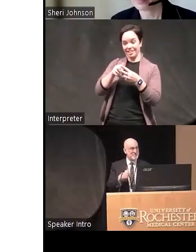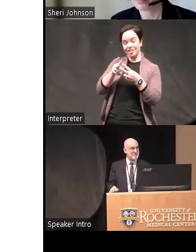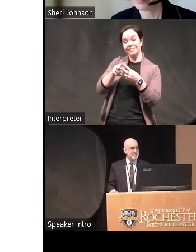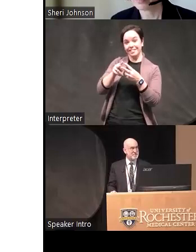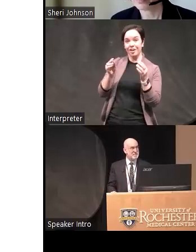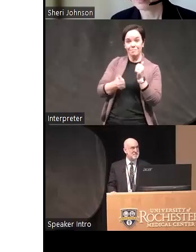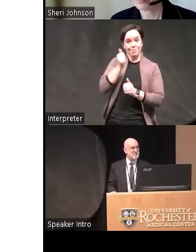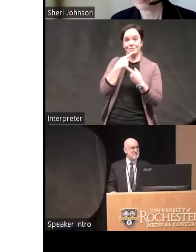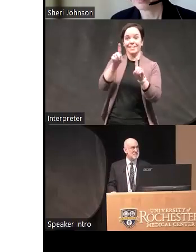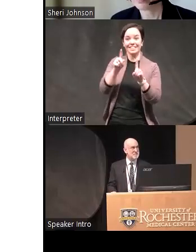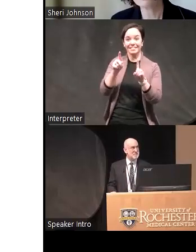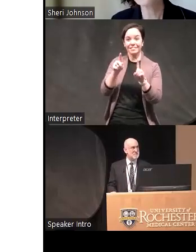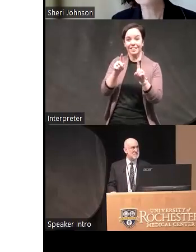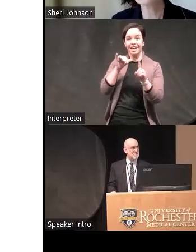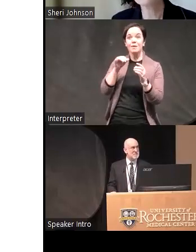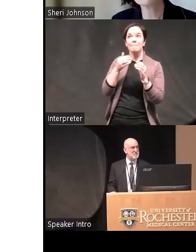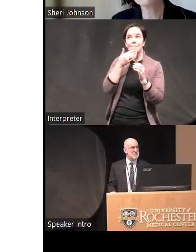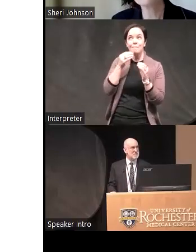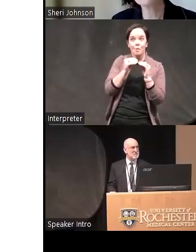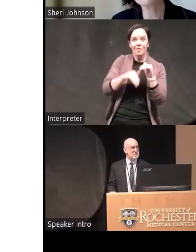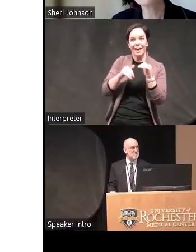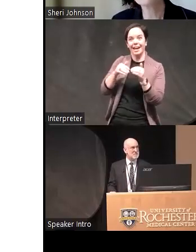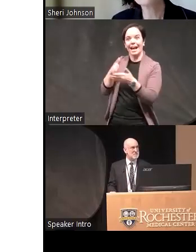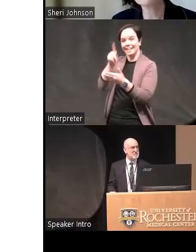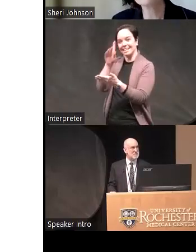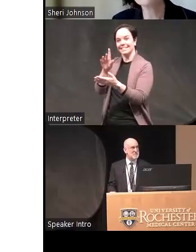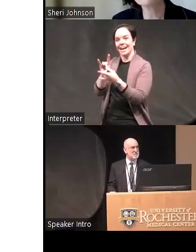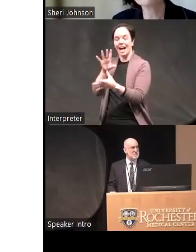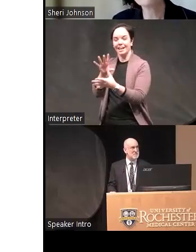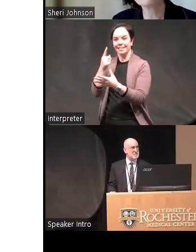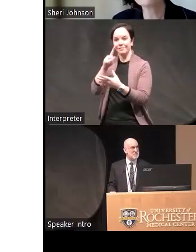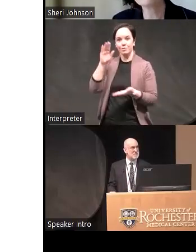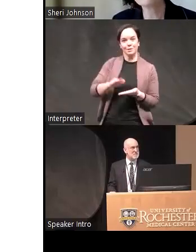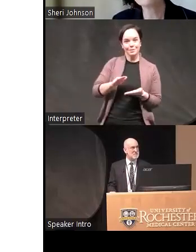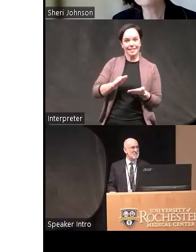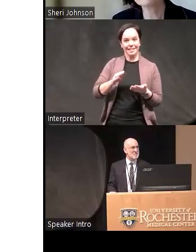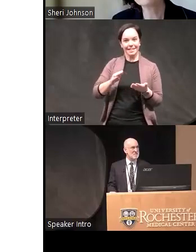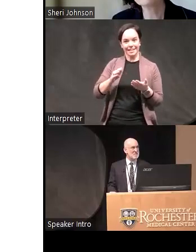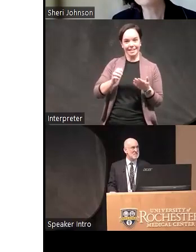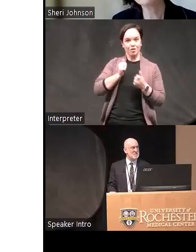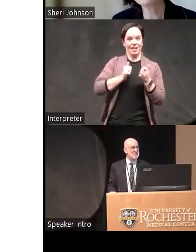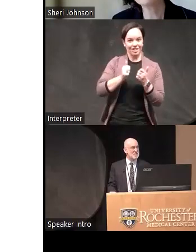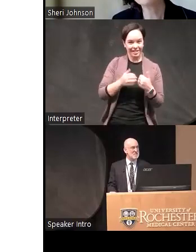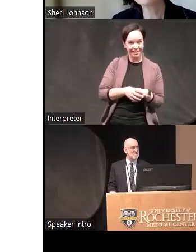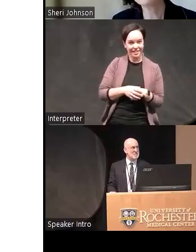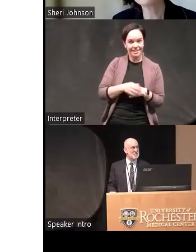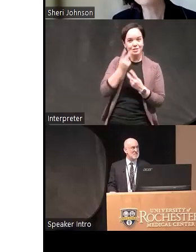including antipsychotics at reducing aggression so seeing your slides about uh norepinephrine